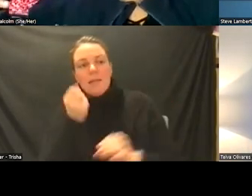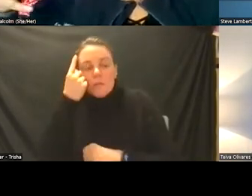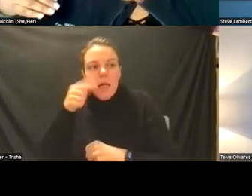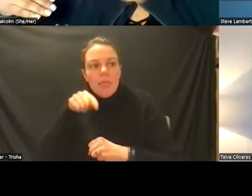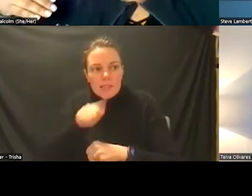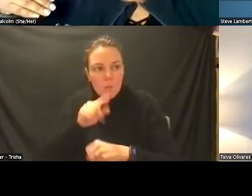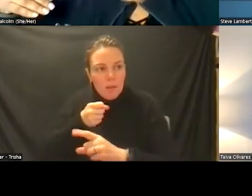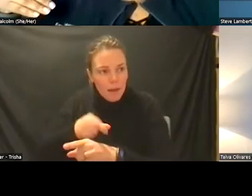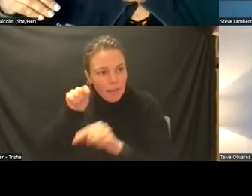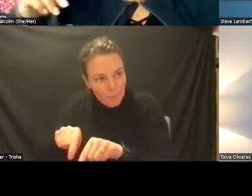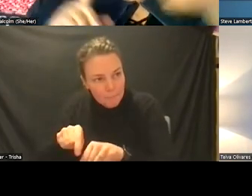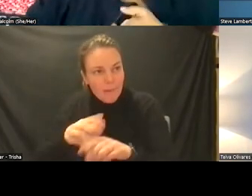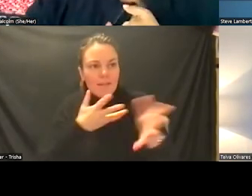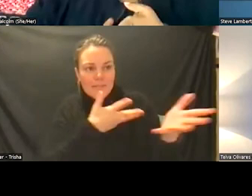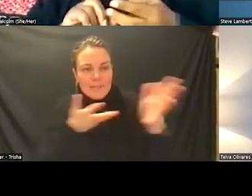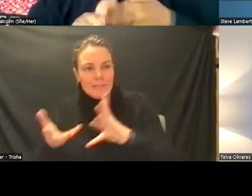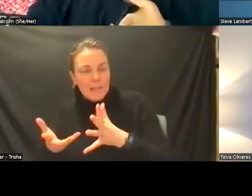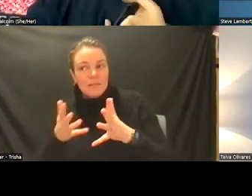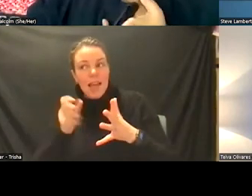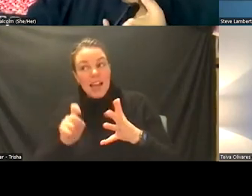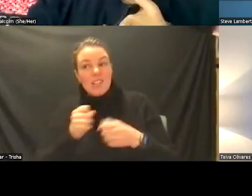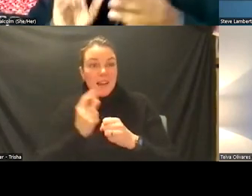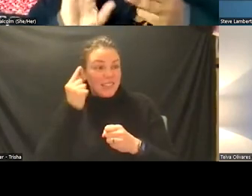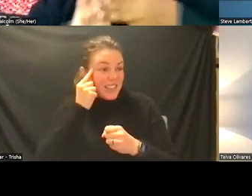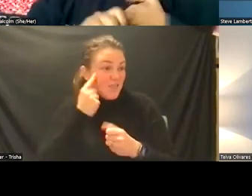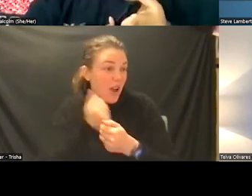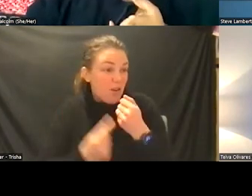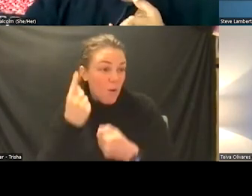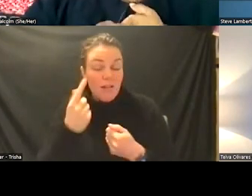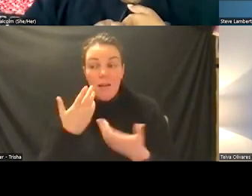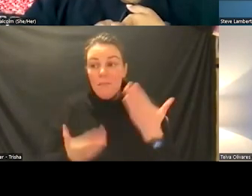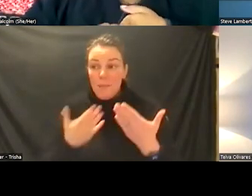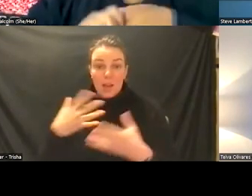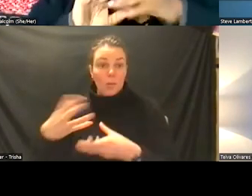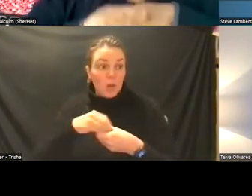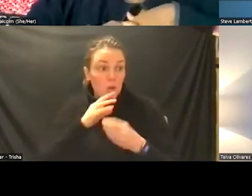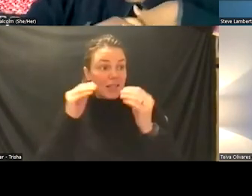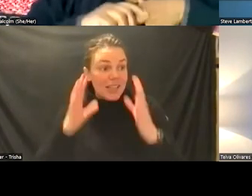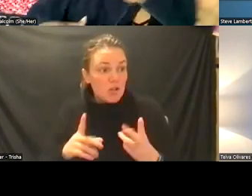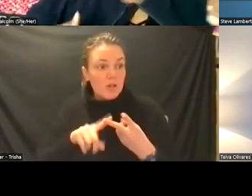for everyone which might be teachers which might be pediatricians which might be the nurses because